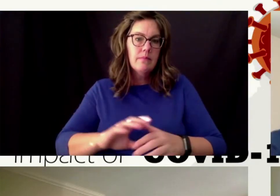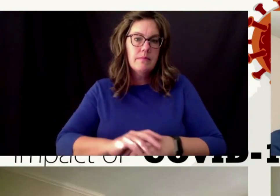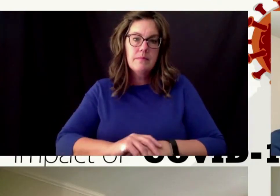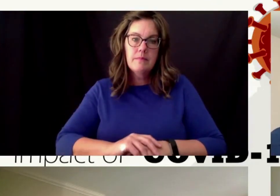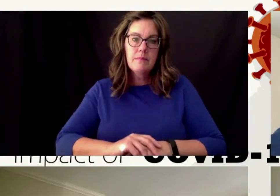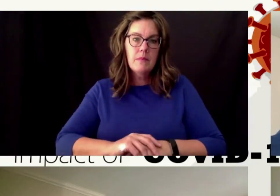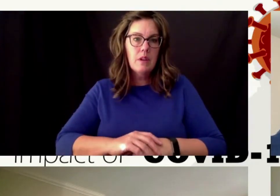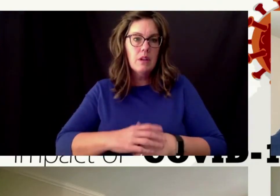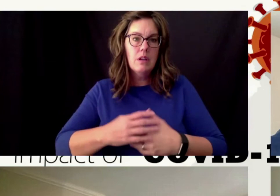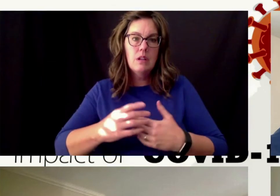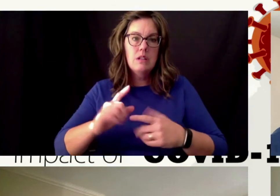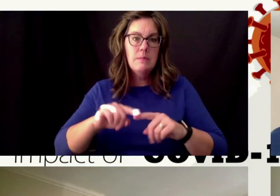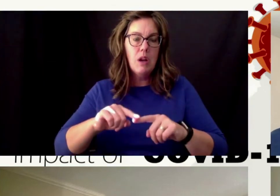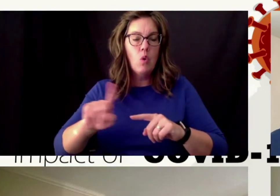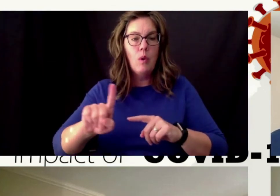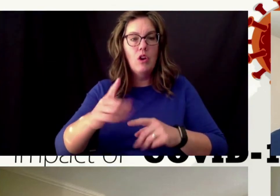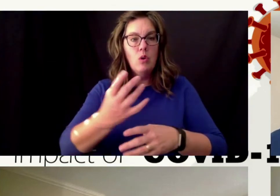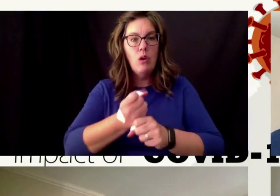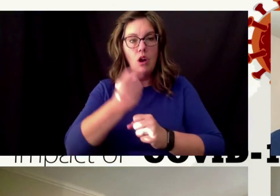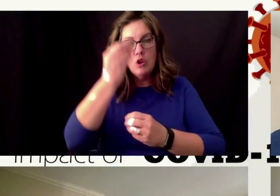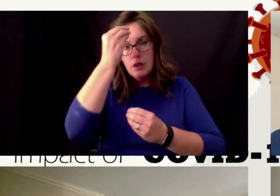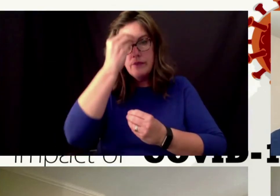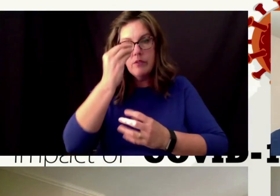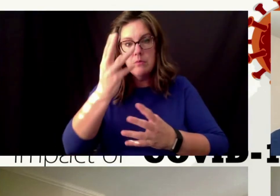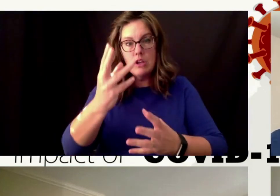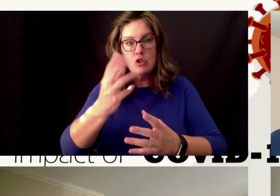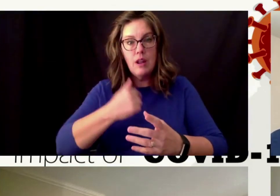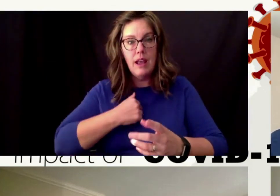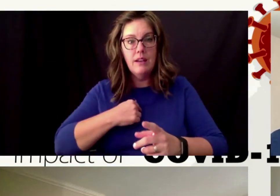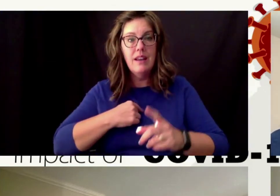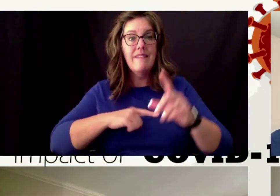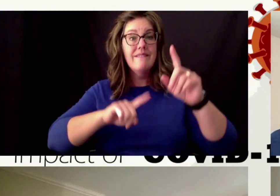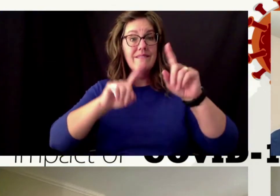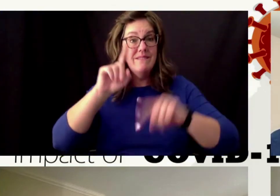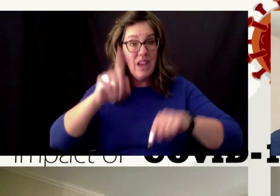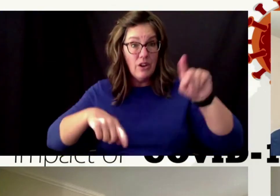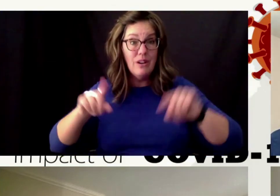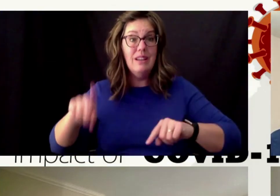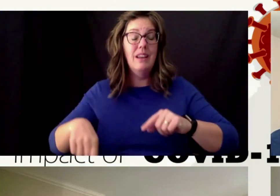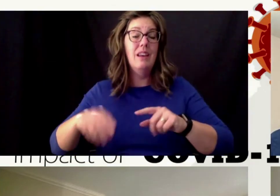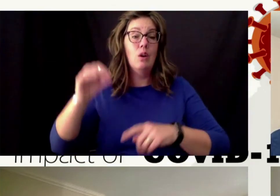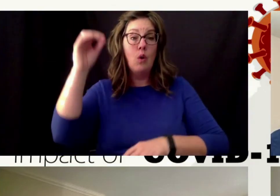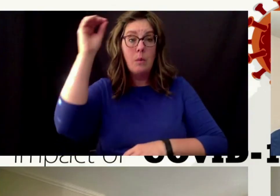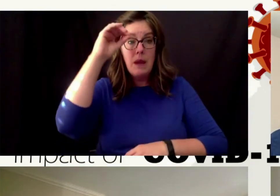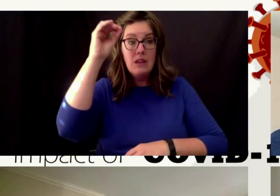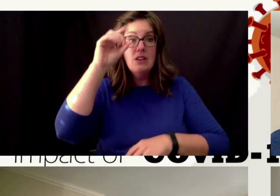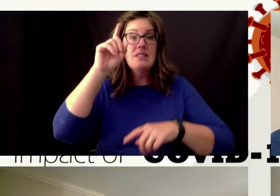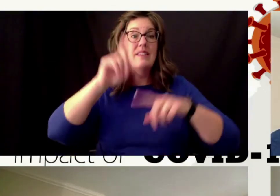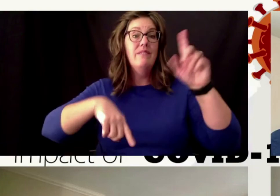to you have varying opinions and varying thinking about what would happen on the backside